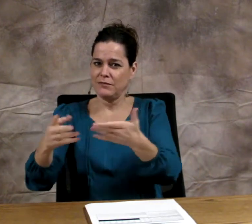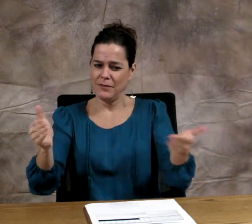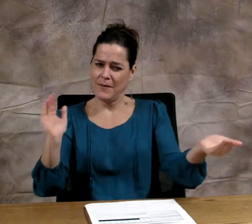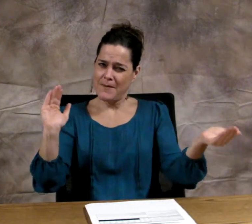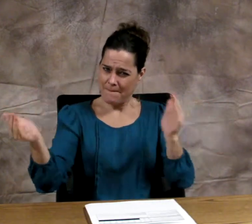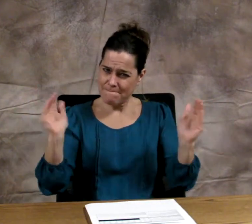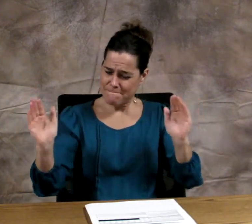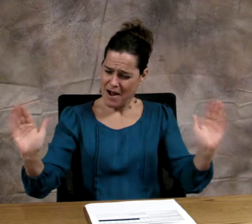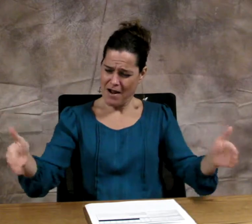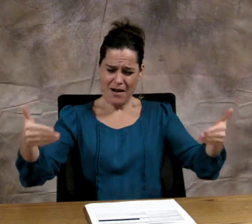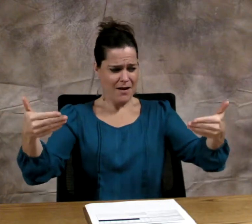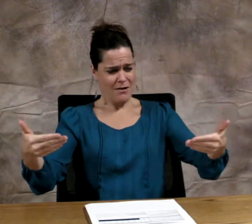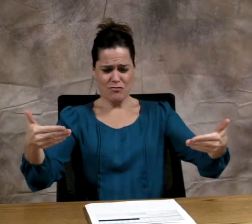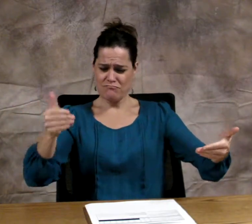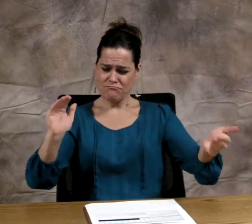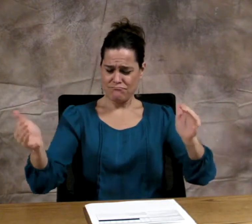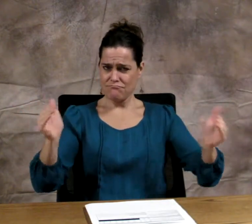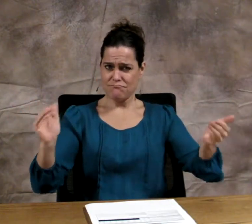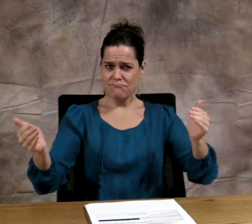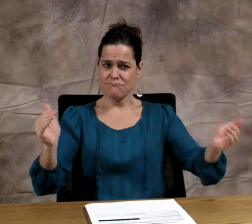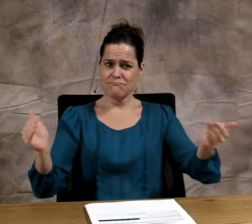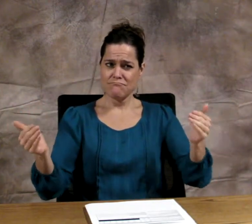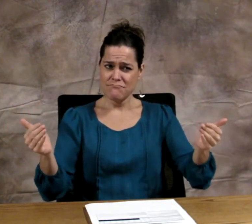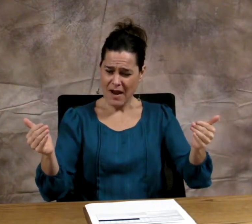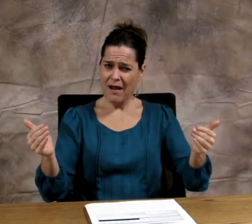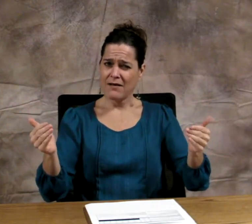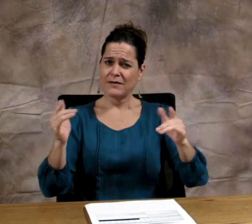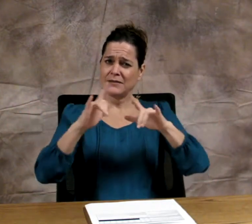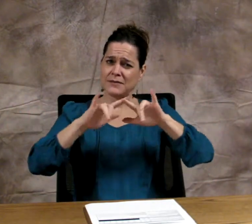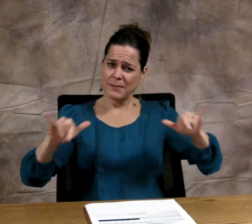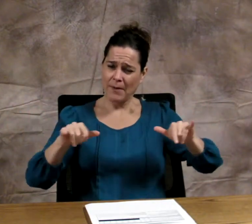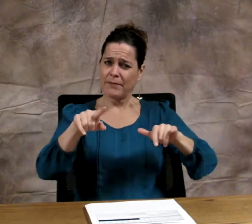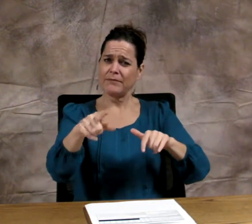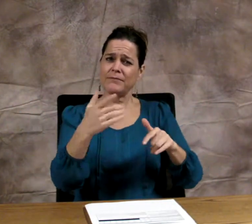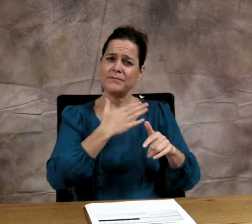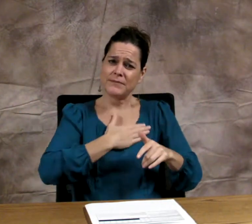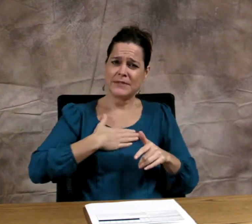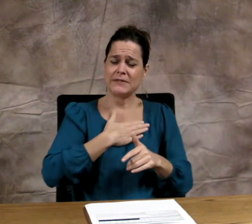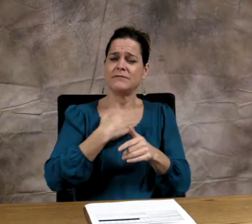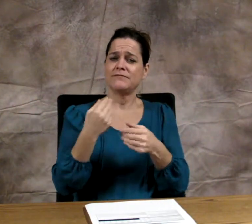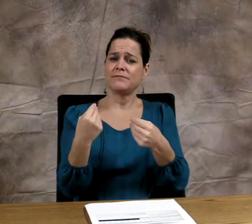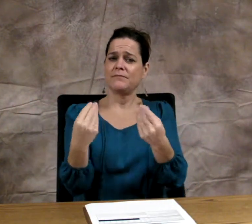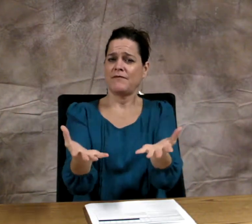rate structure.